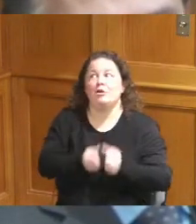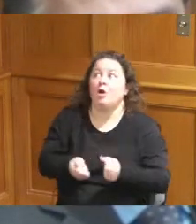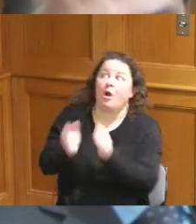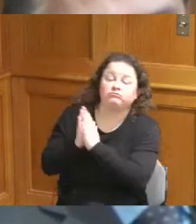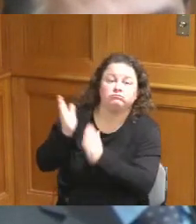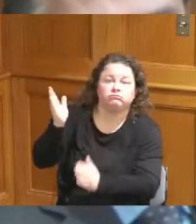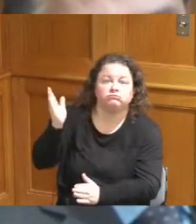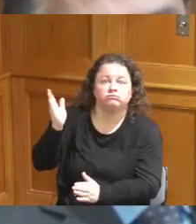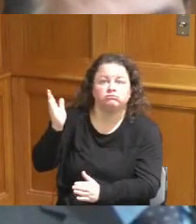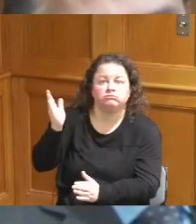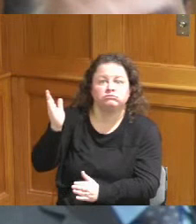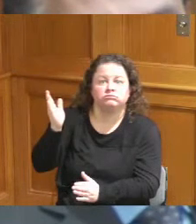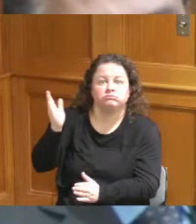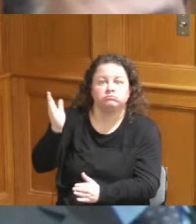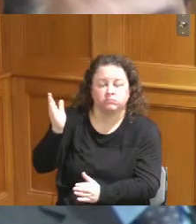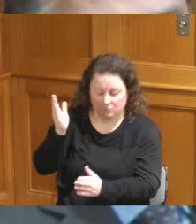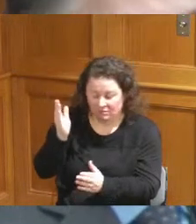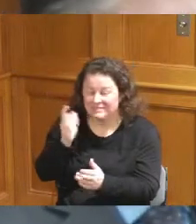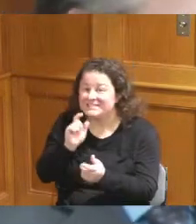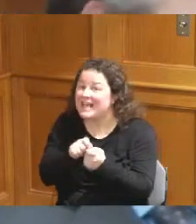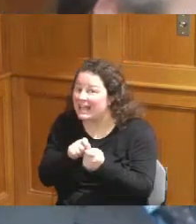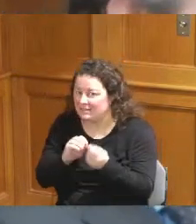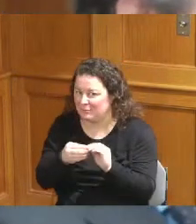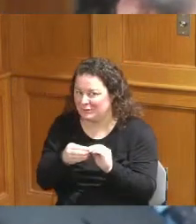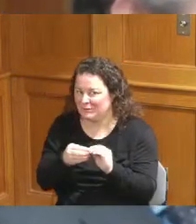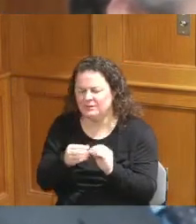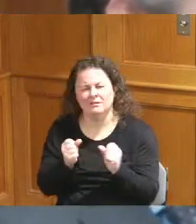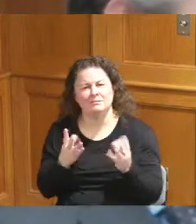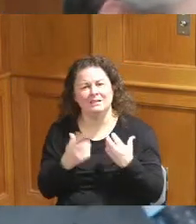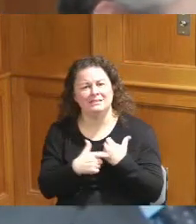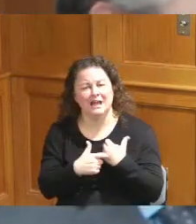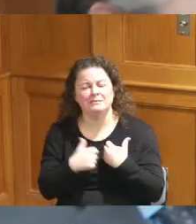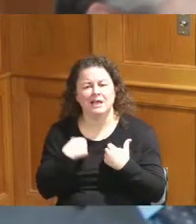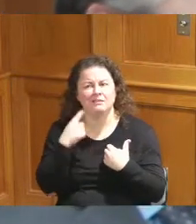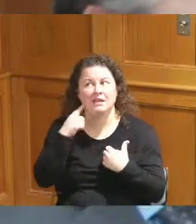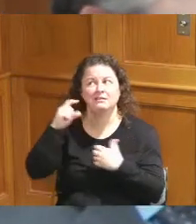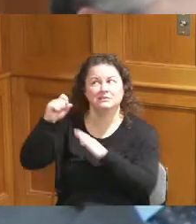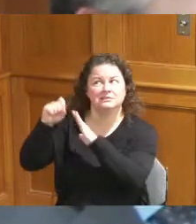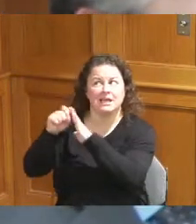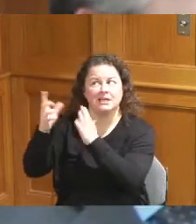exactly are we asking for because in so many cases I think the state likes to be the last dollar in